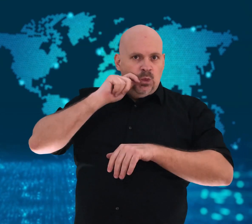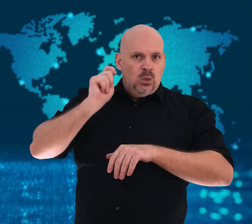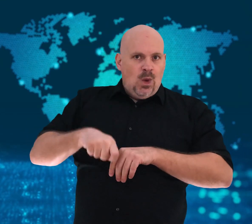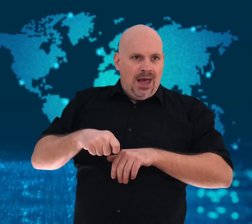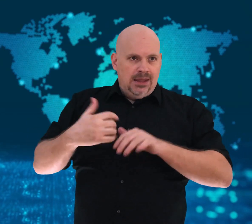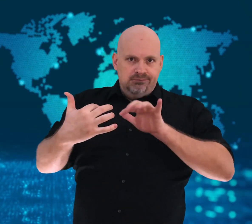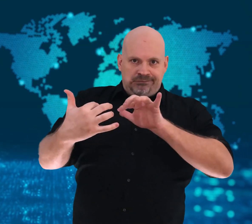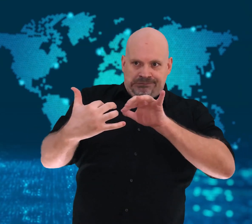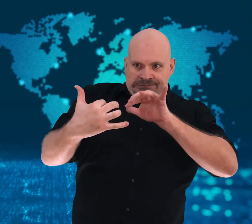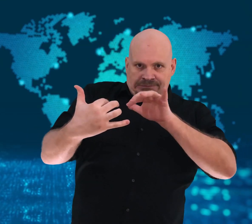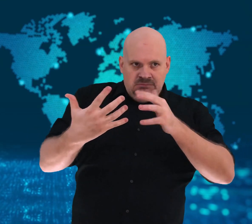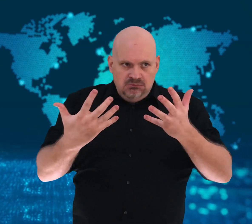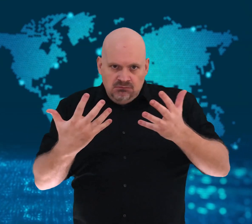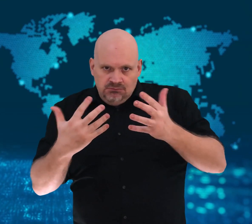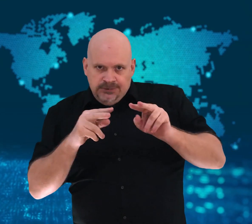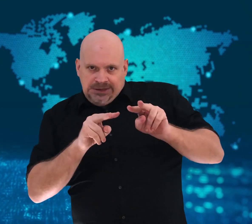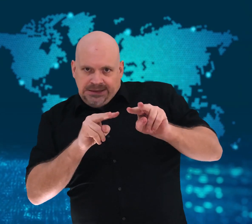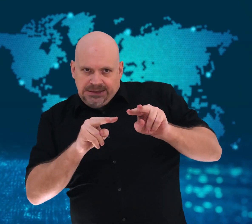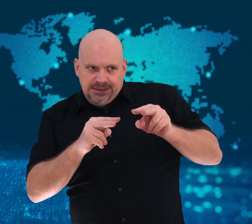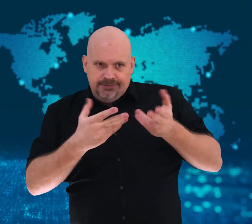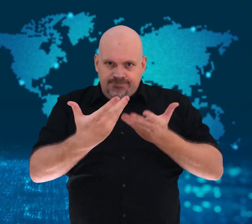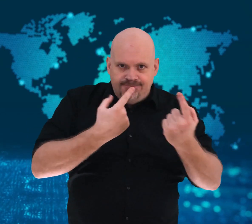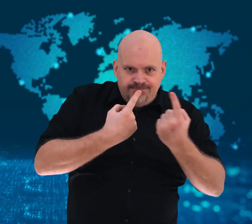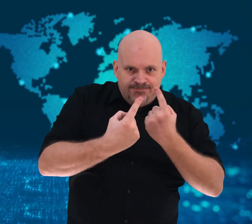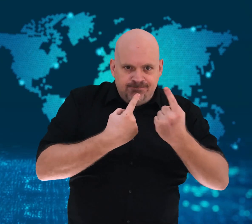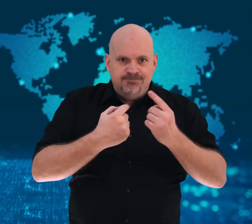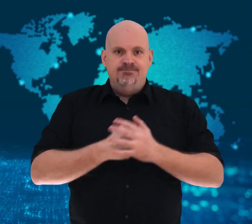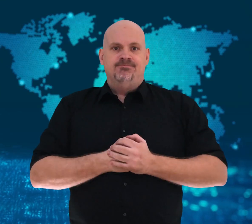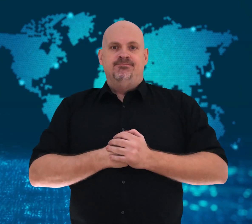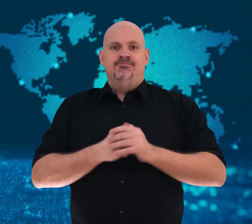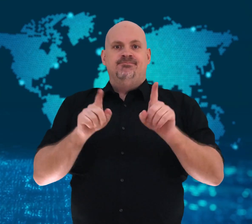presence on Ukraine’s border,